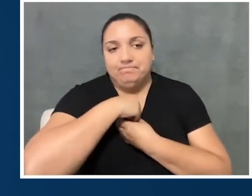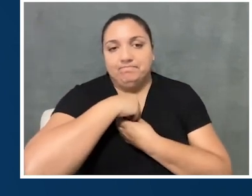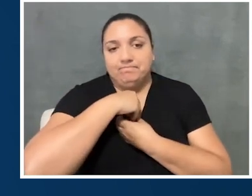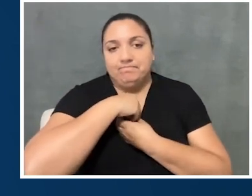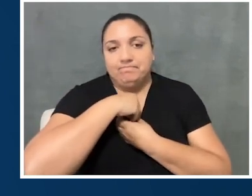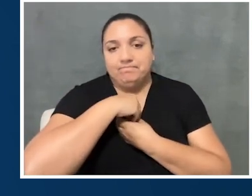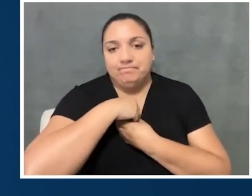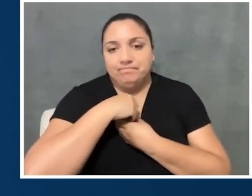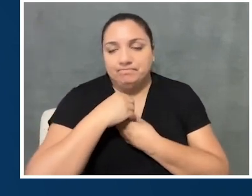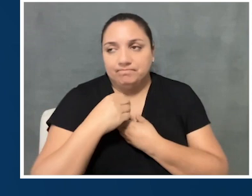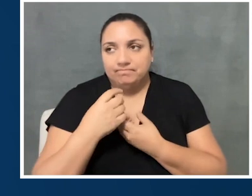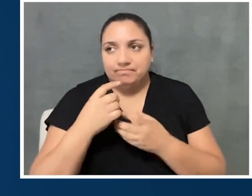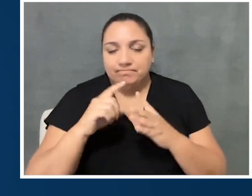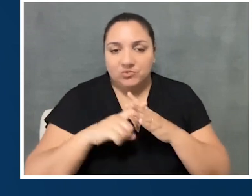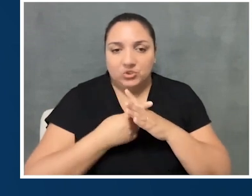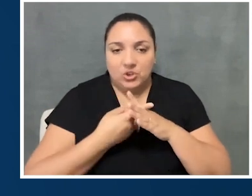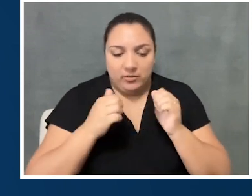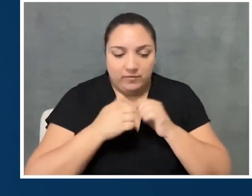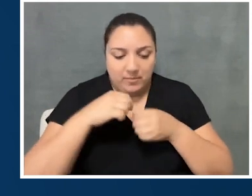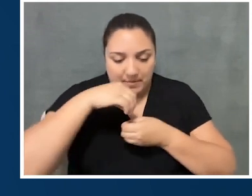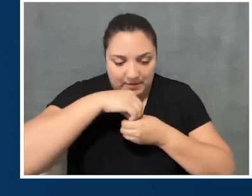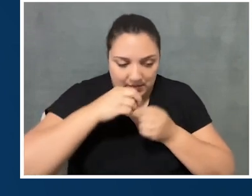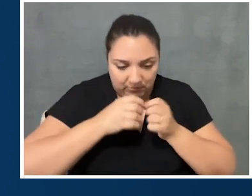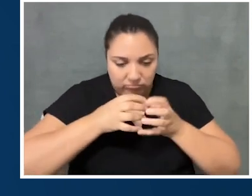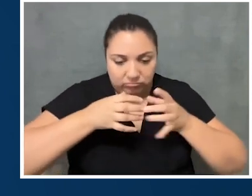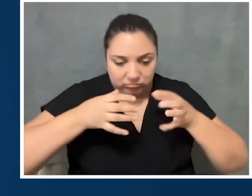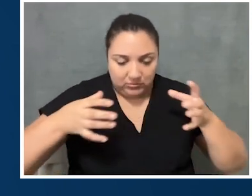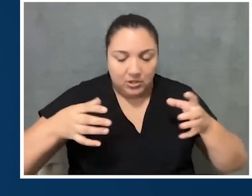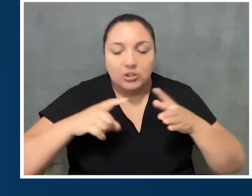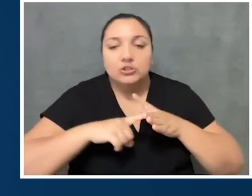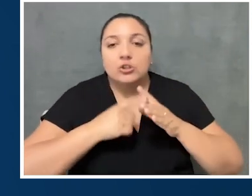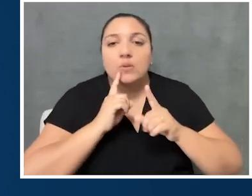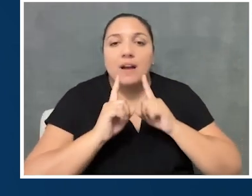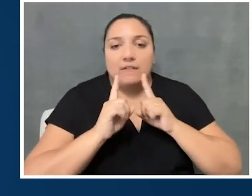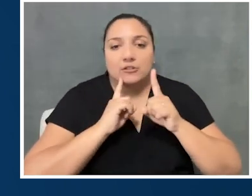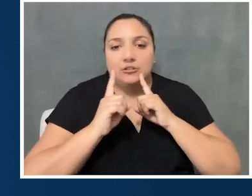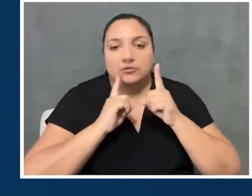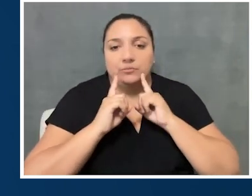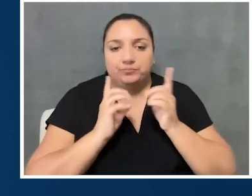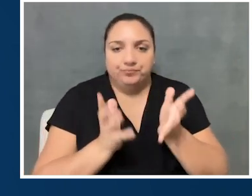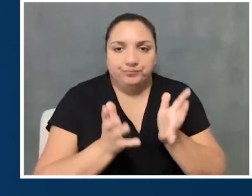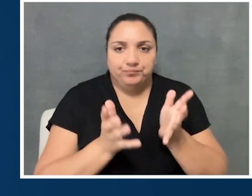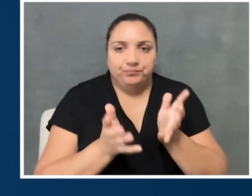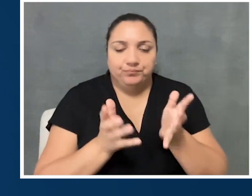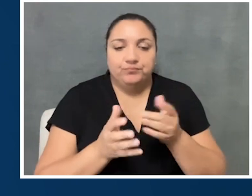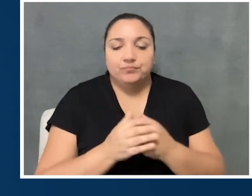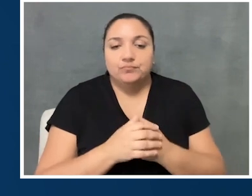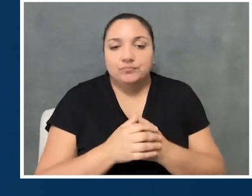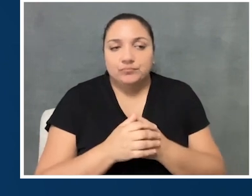And starting with conversation. And starting to build that buy-in